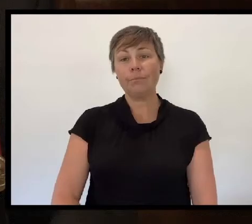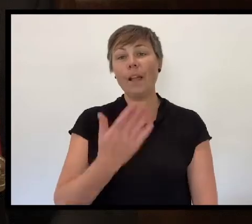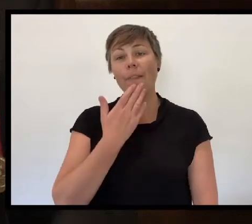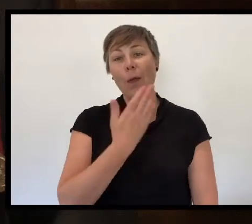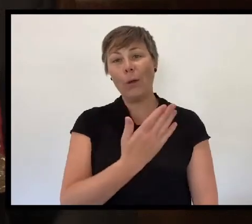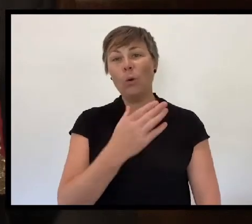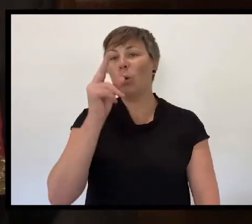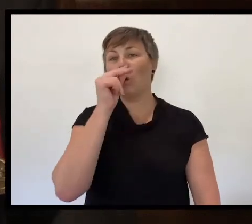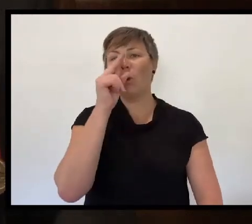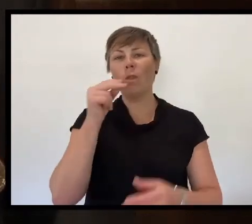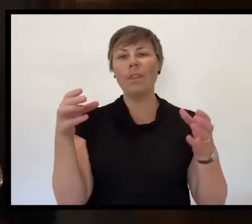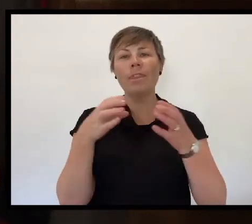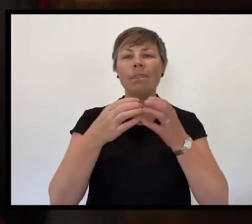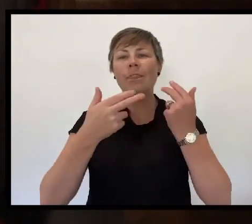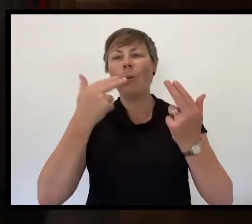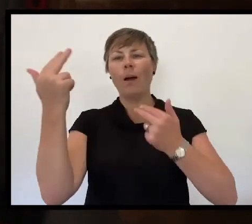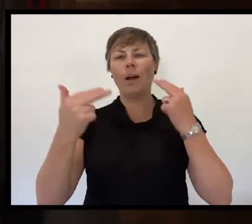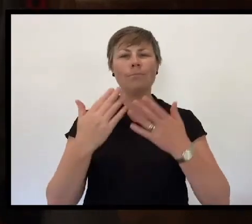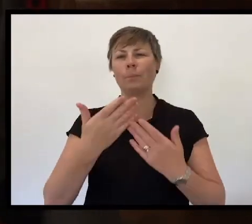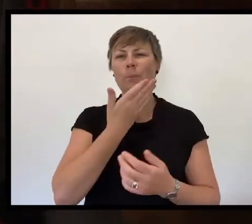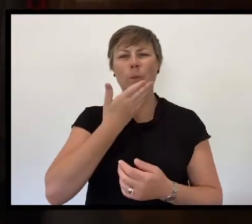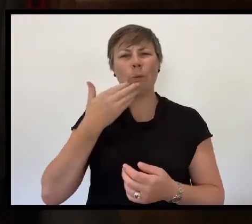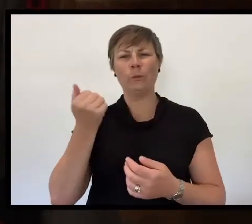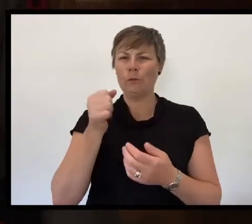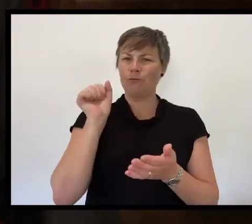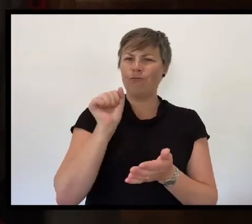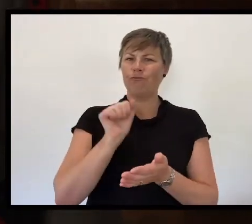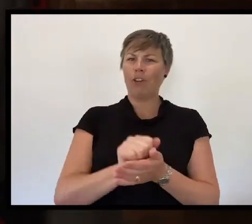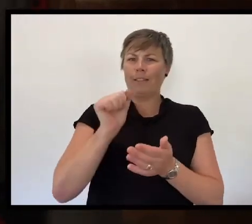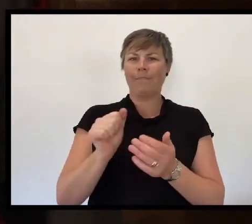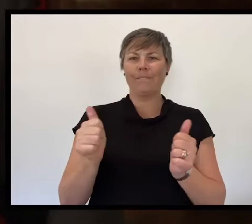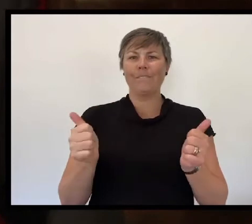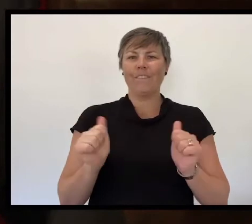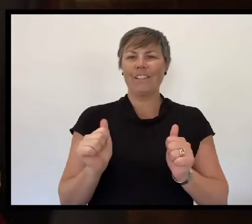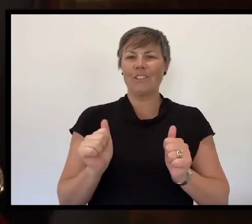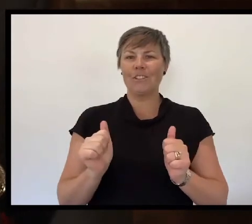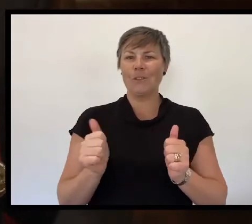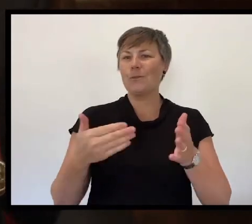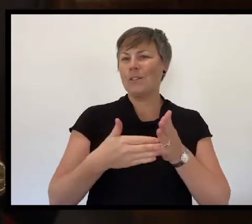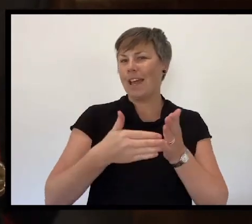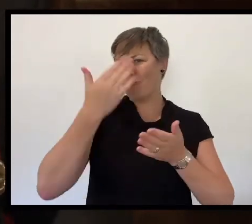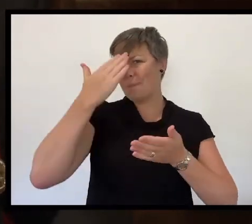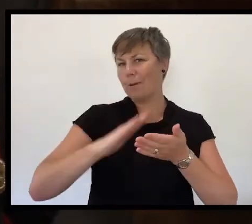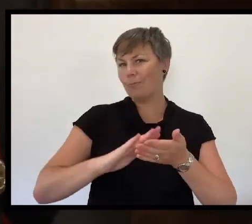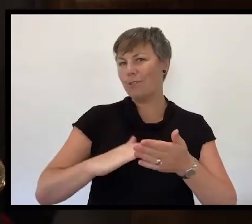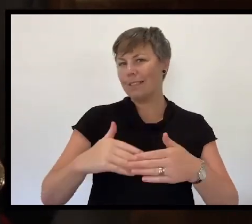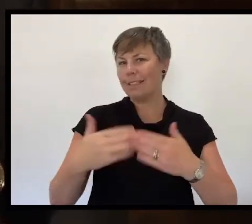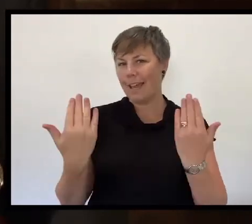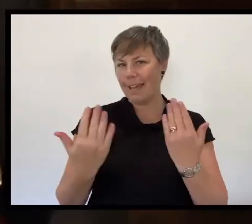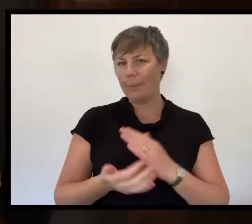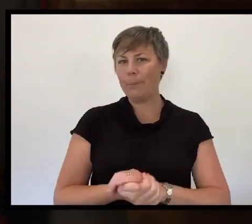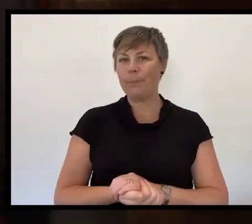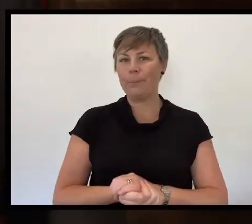Thank you Exaudi Youth Choir. What a beautiful note on which to conclude today’s service.